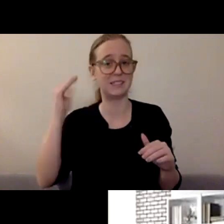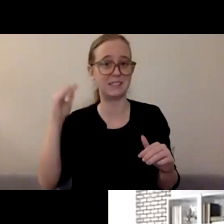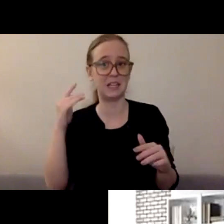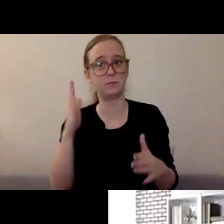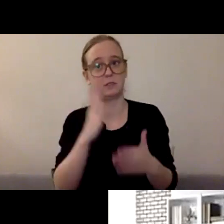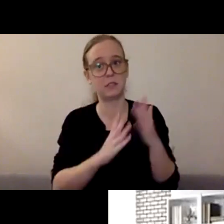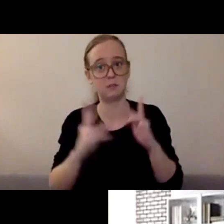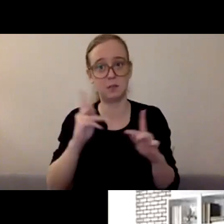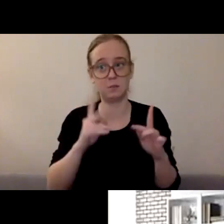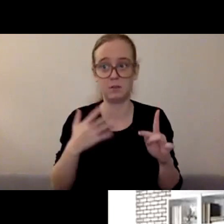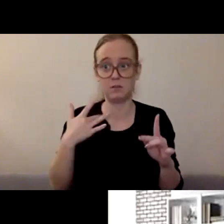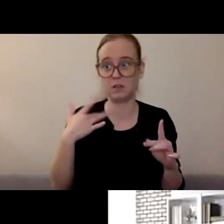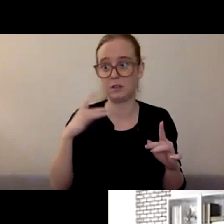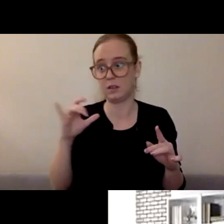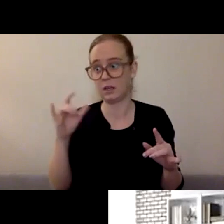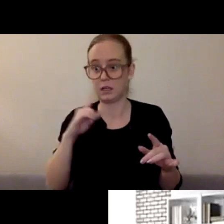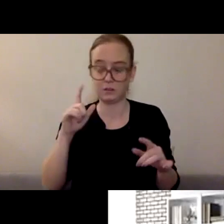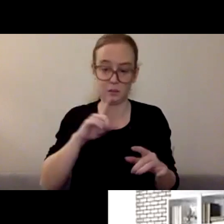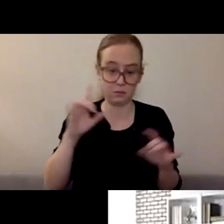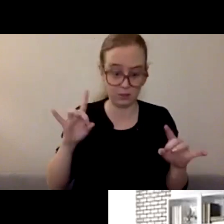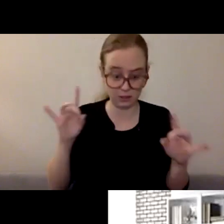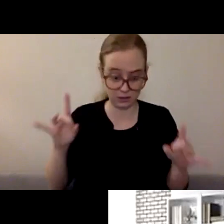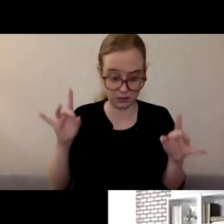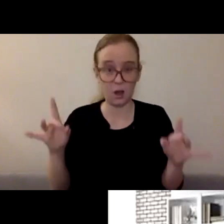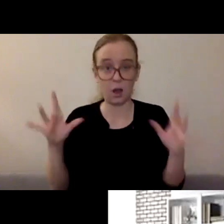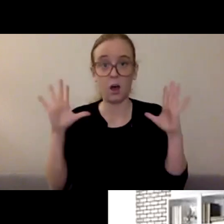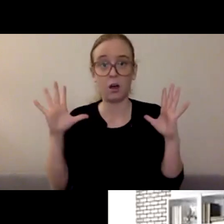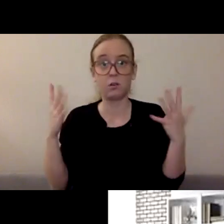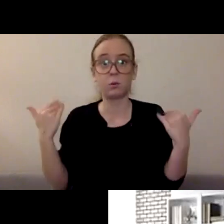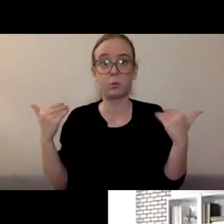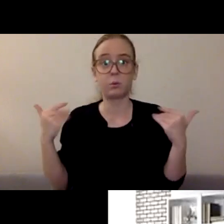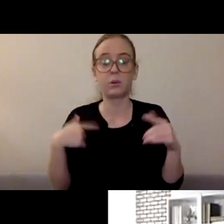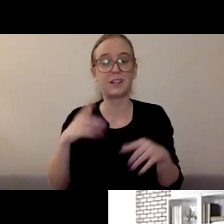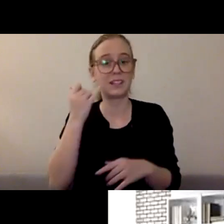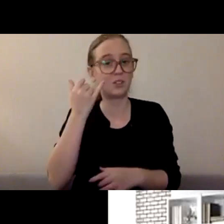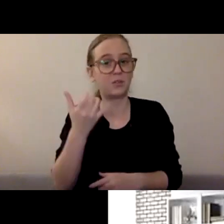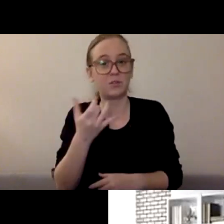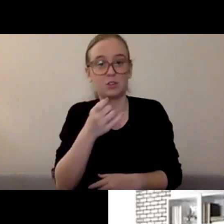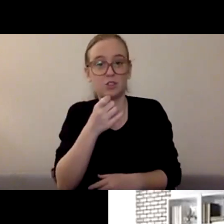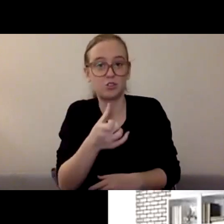that you can reach out to, I would say crisis lines are amazing, and just kind of getting that feel. And there's different ways to do it too.